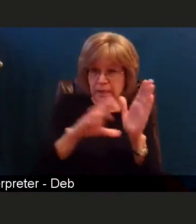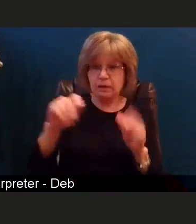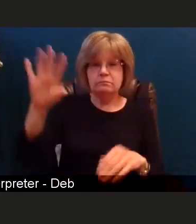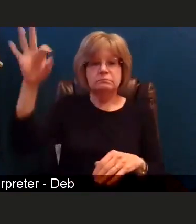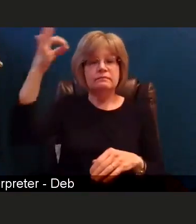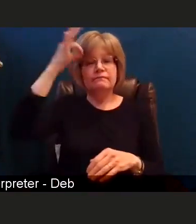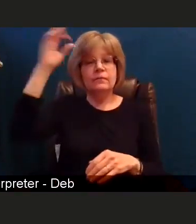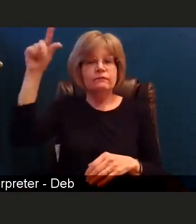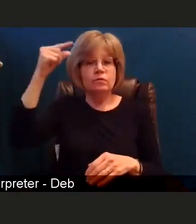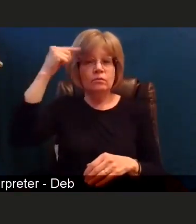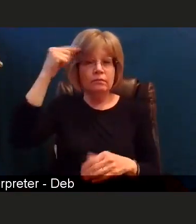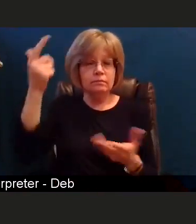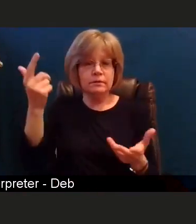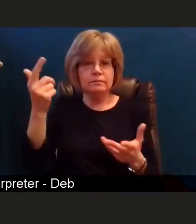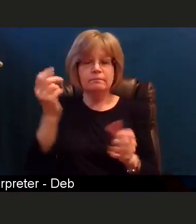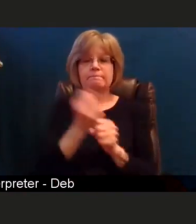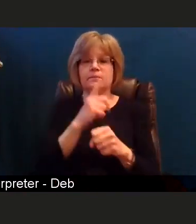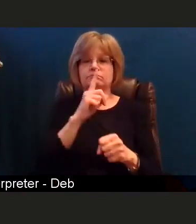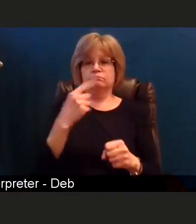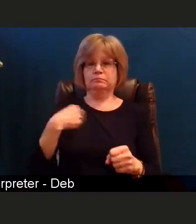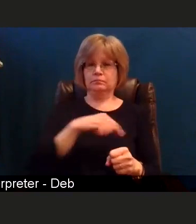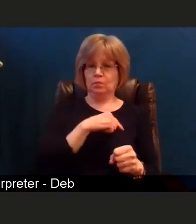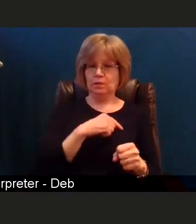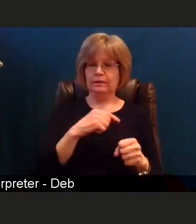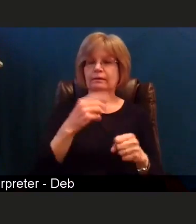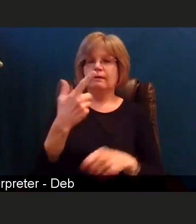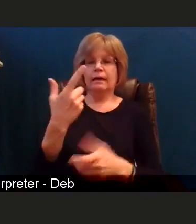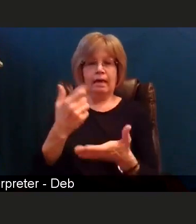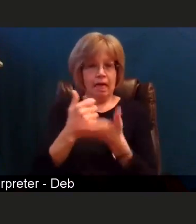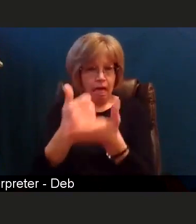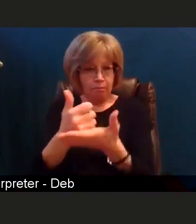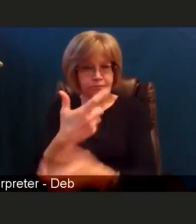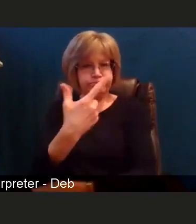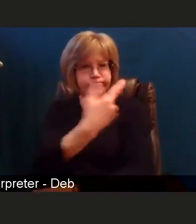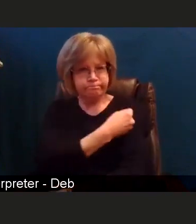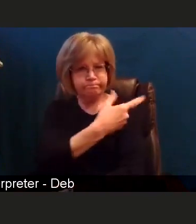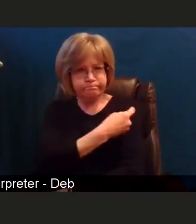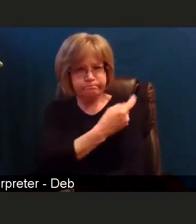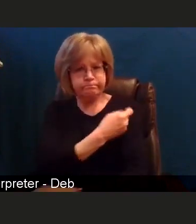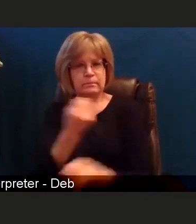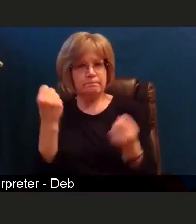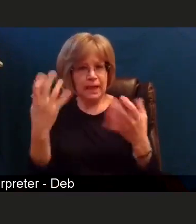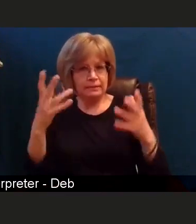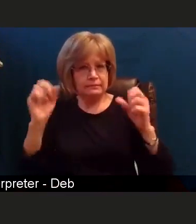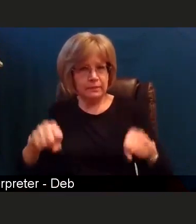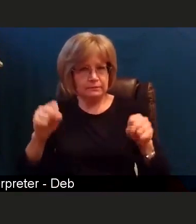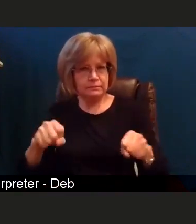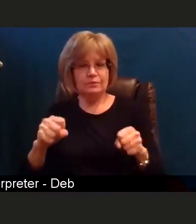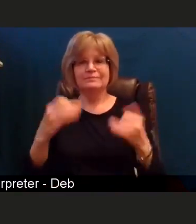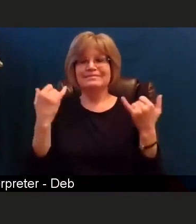we do everything we can to help vaccinate. As you know, we are currently in something called tier 1A